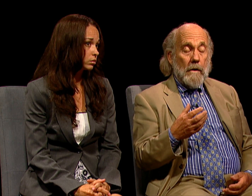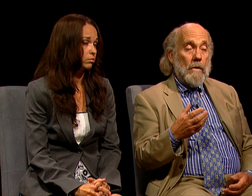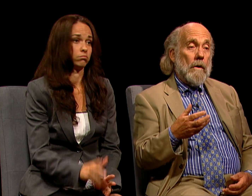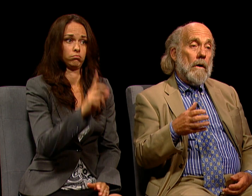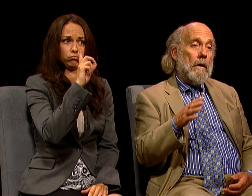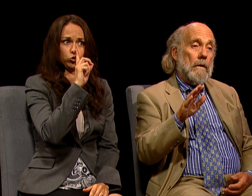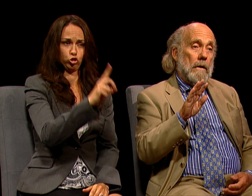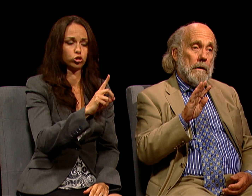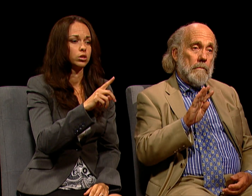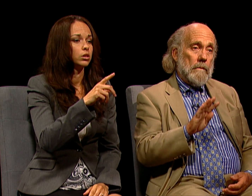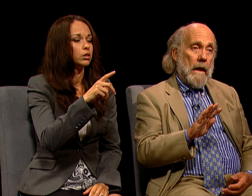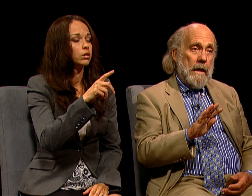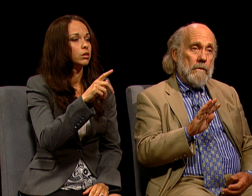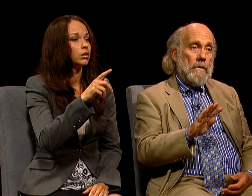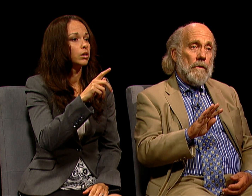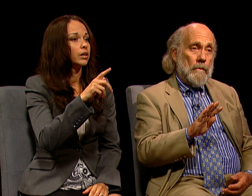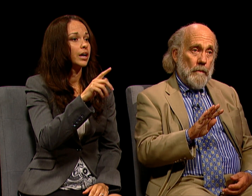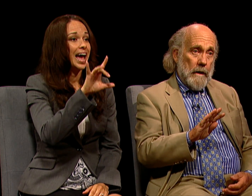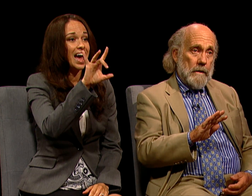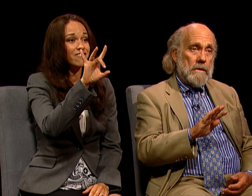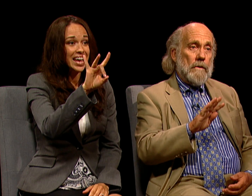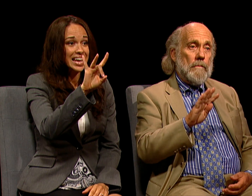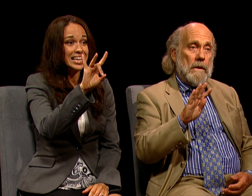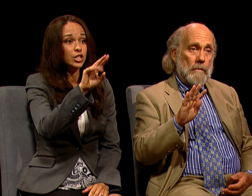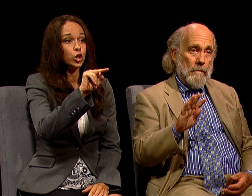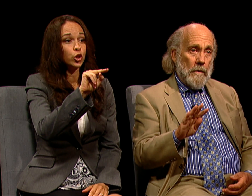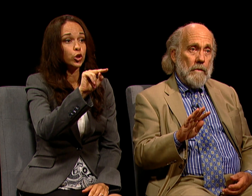THERE ARE EIGHT NUCLEAR PLANTS THAT ARE BEING PROPOSED